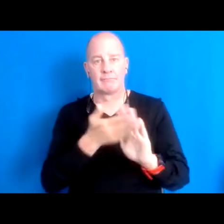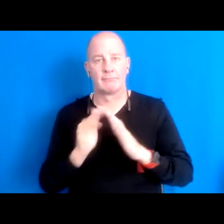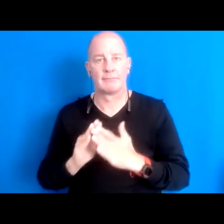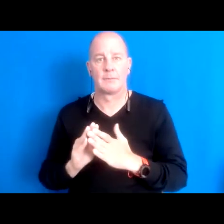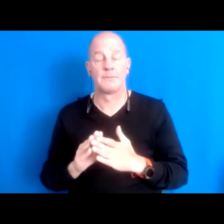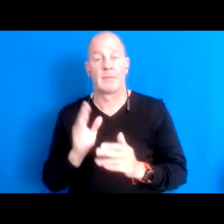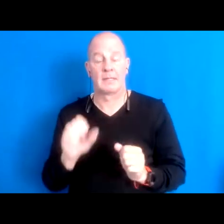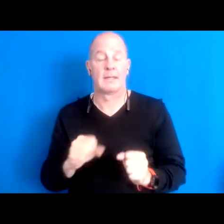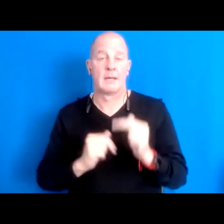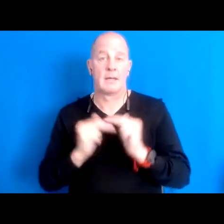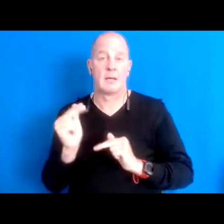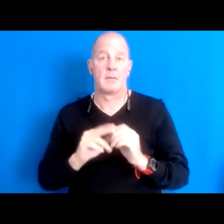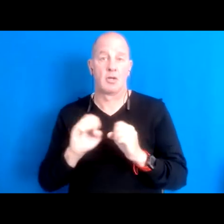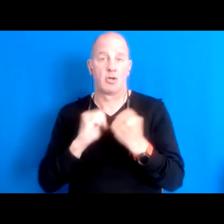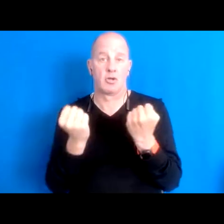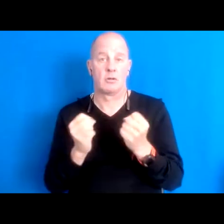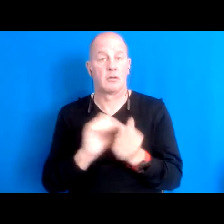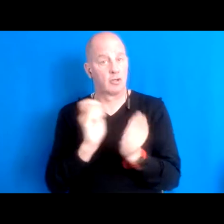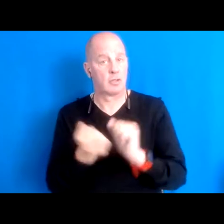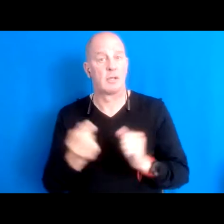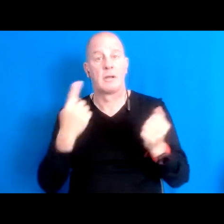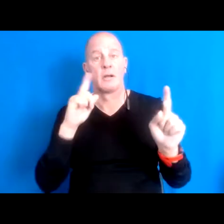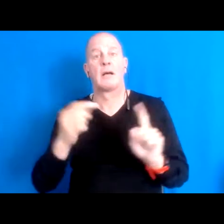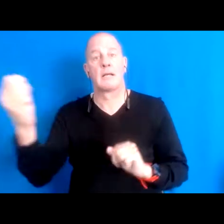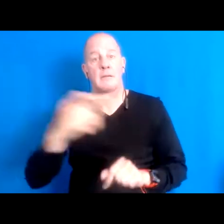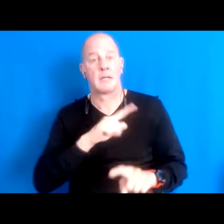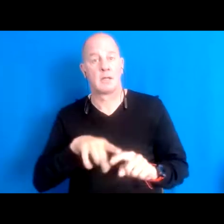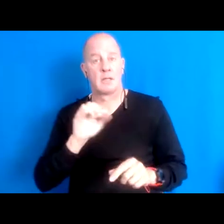16:02:07 So I came back eventually to that work as my own kind of adventures and journeying